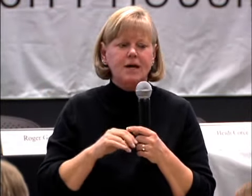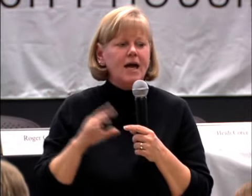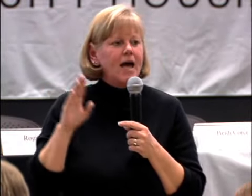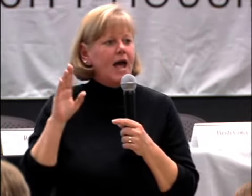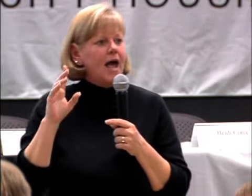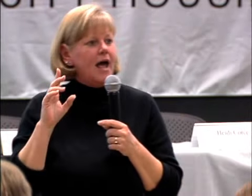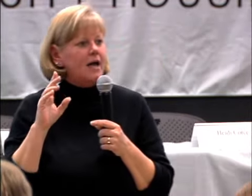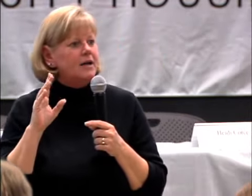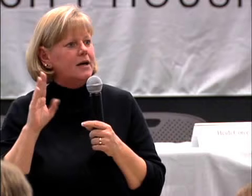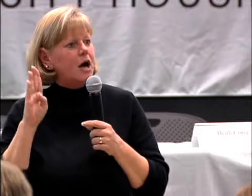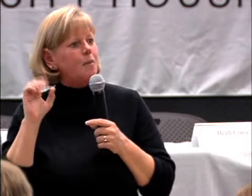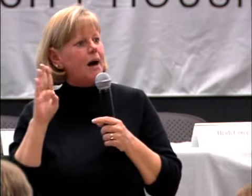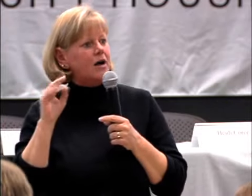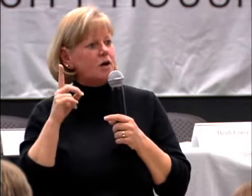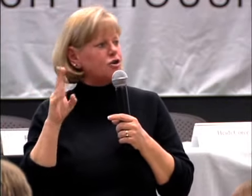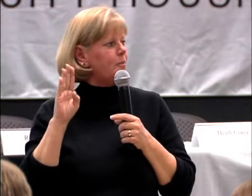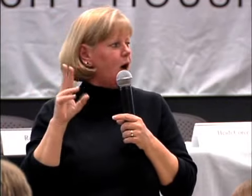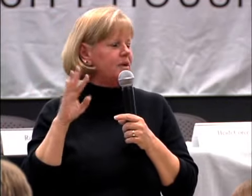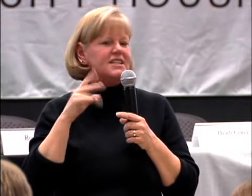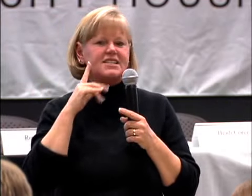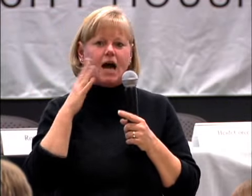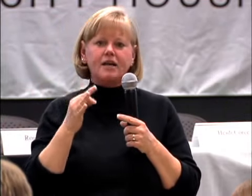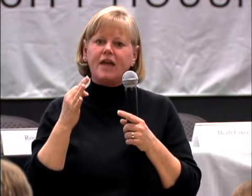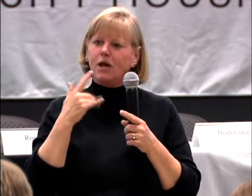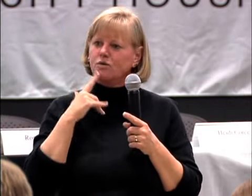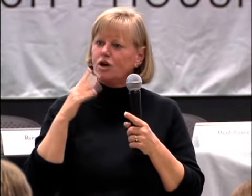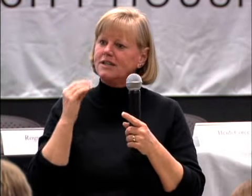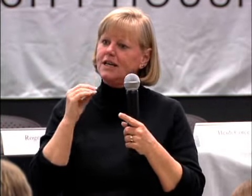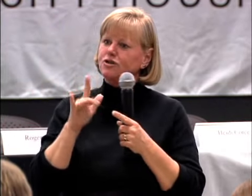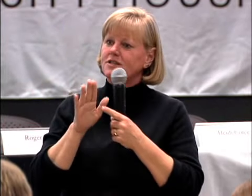WASHINGTON D.C. AND HE DECIDED TO TEACH THIS CLASS ON OPPRESSION BY